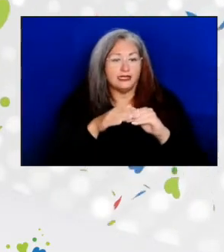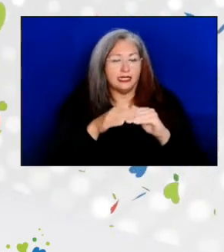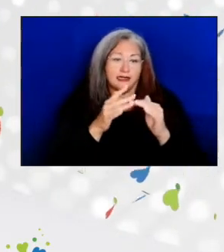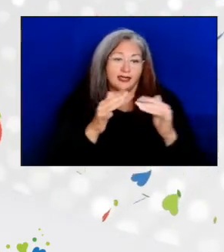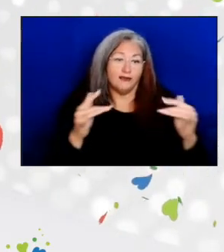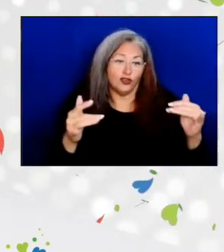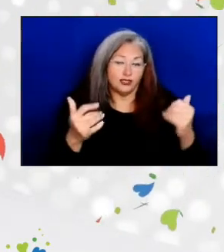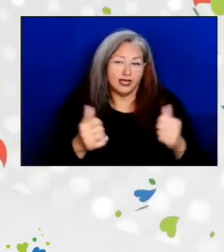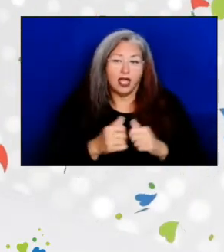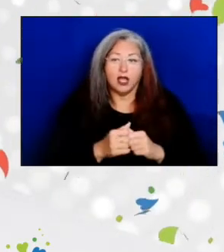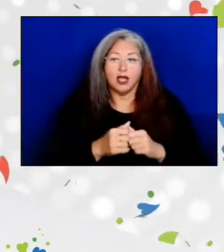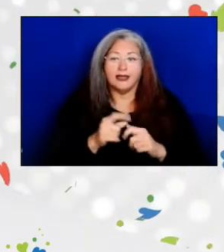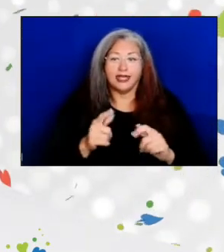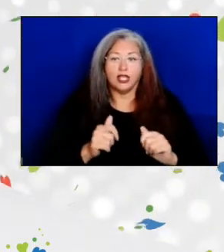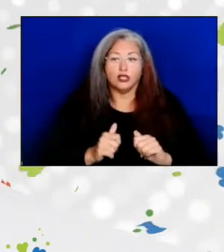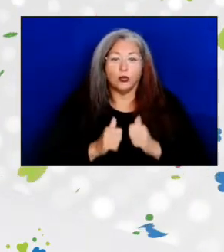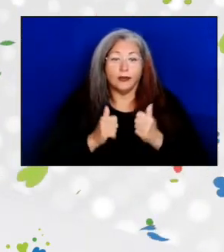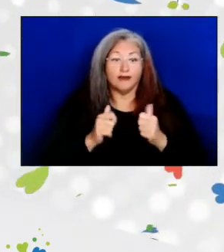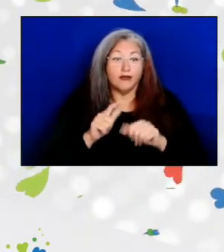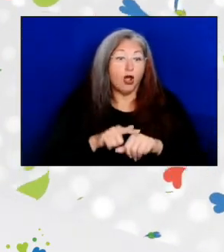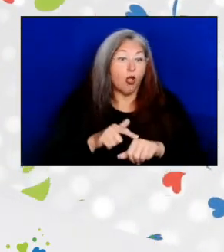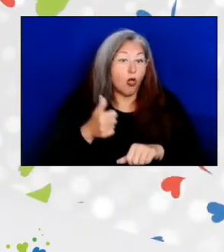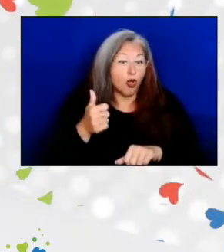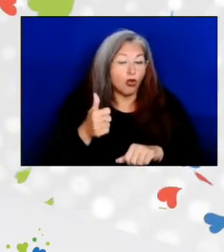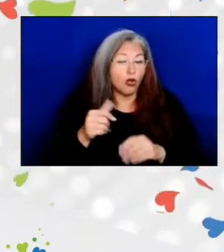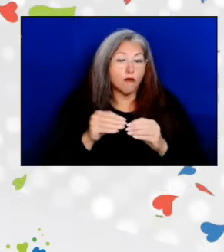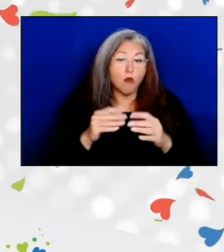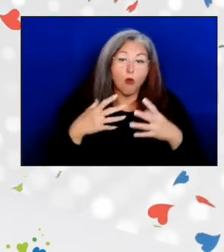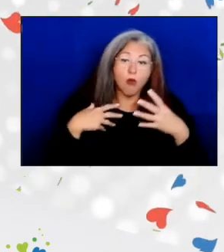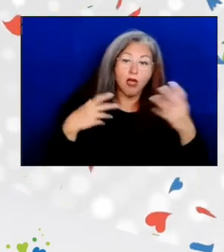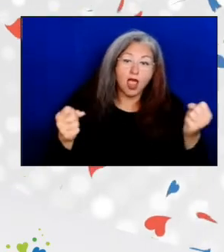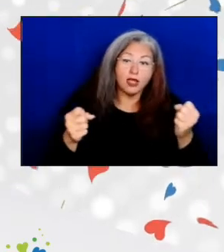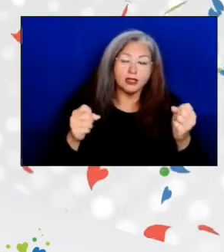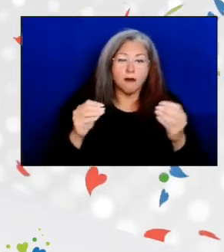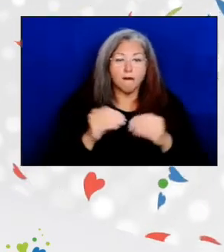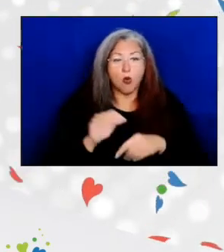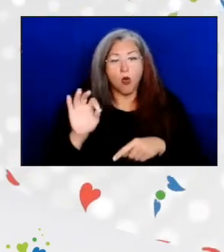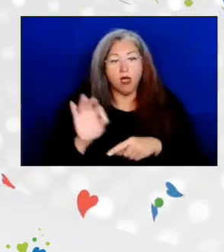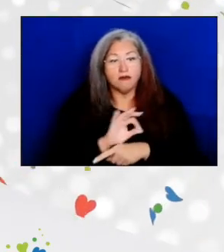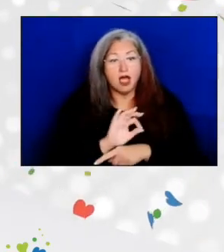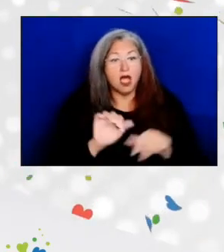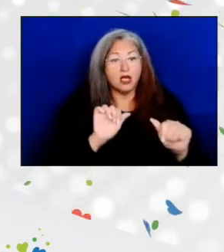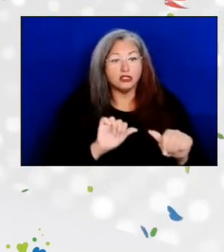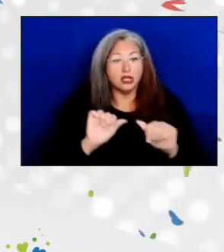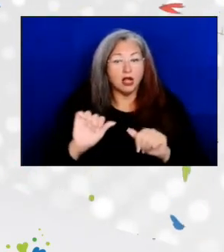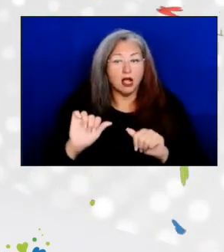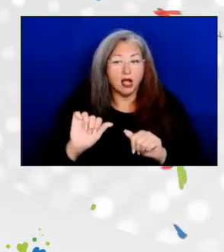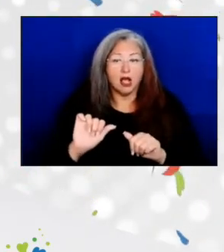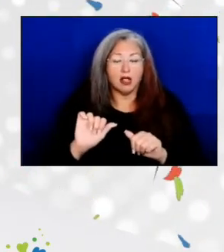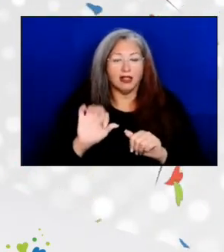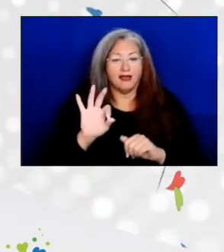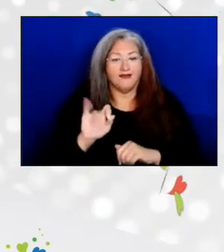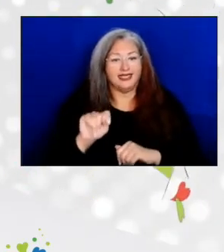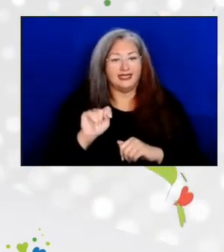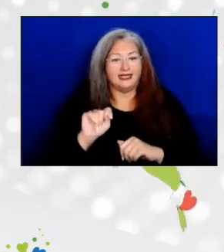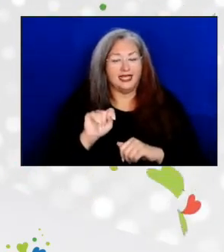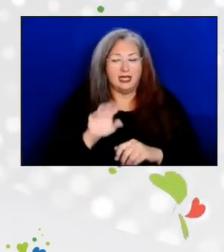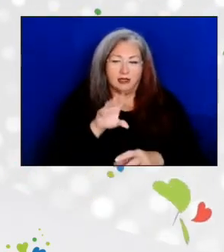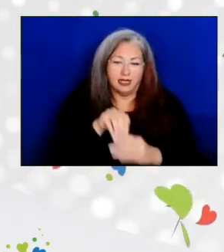and who are living longer, healthier, more functionally fit lives in the community.